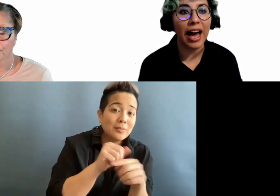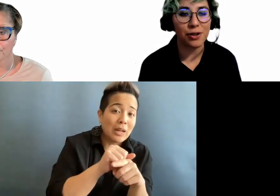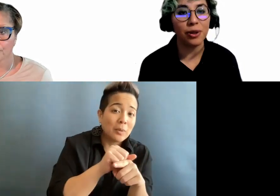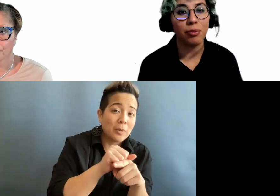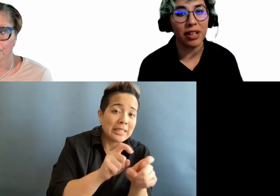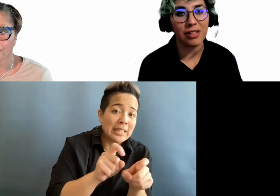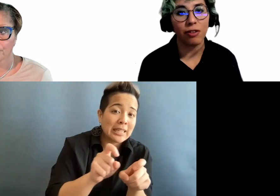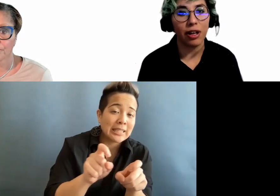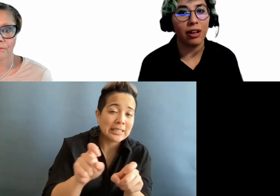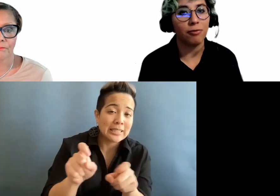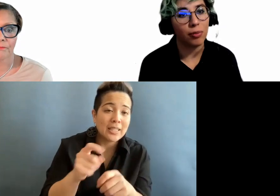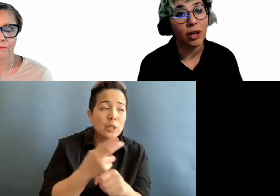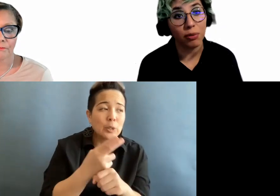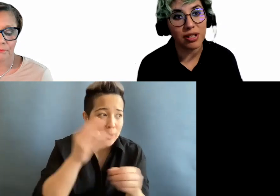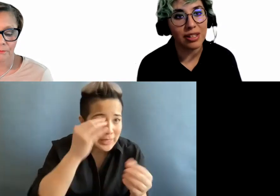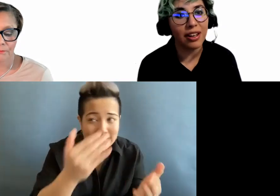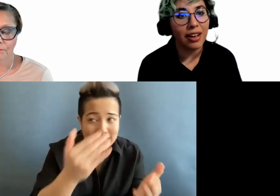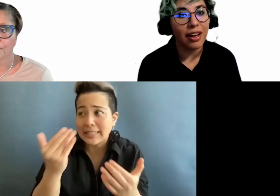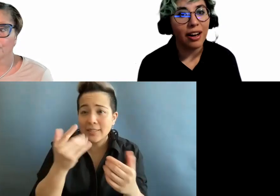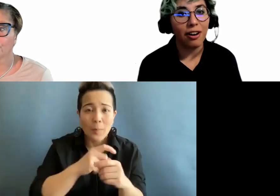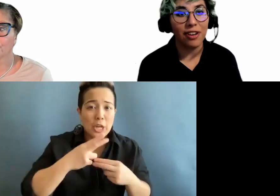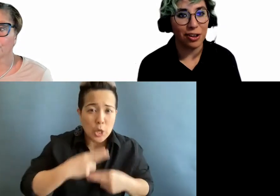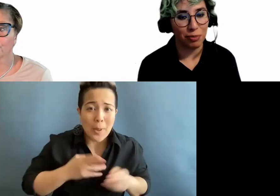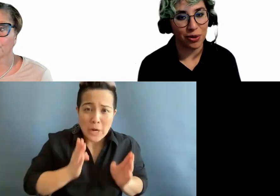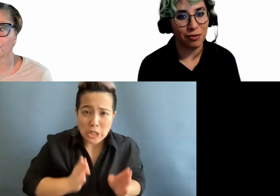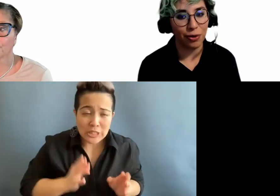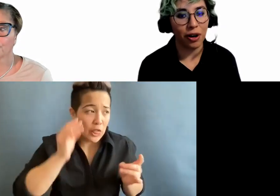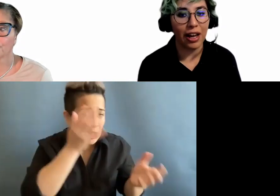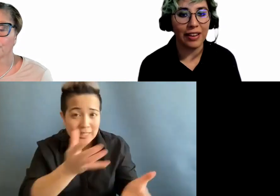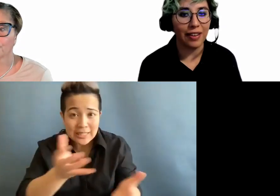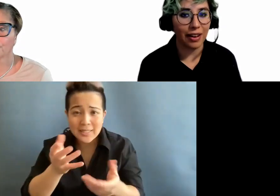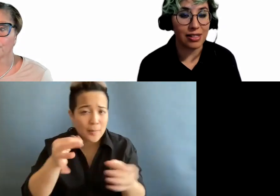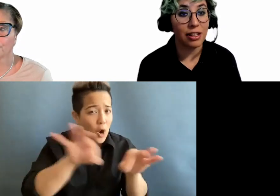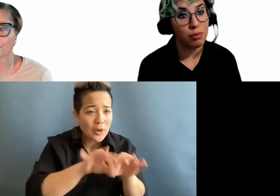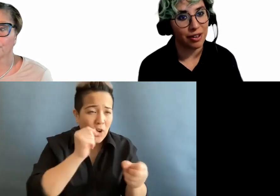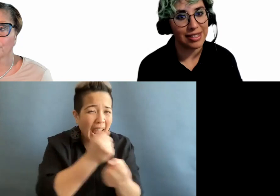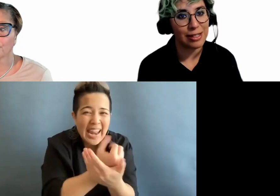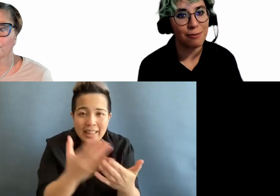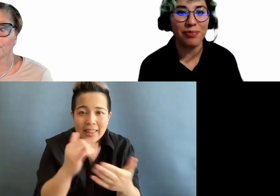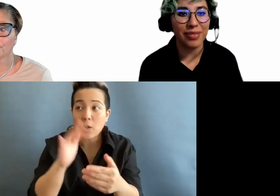actual opinions for information, are very important for anyone with experience.